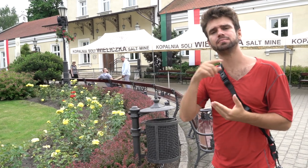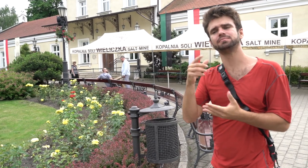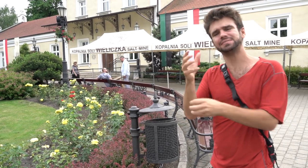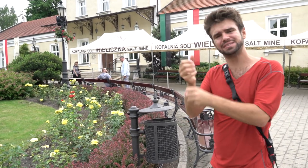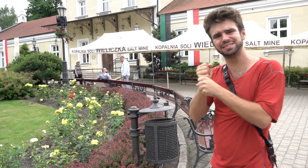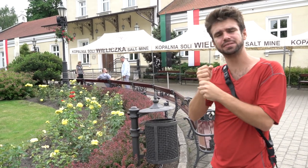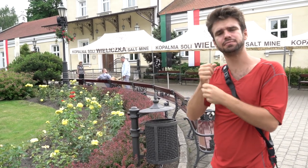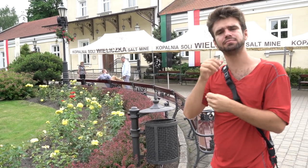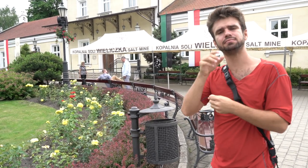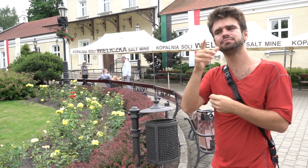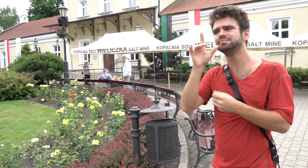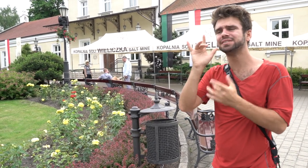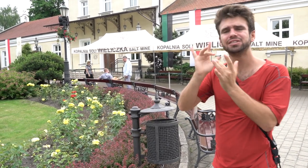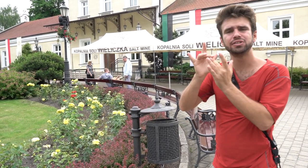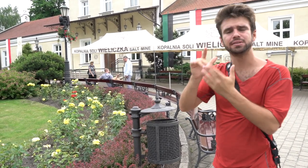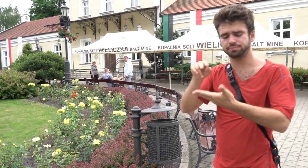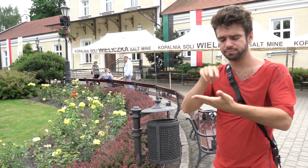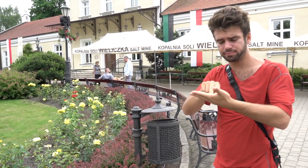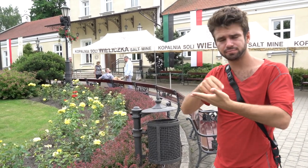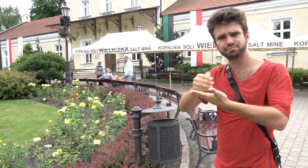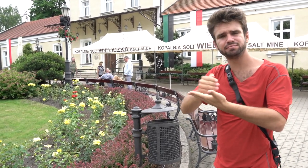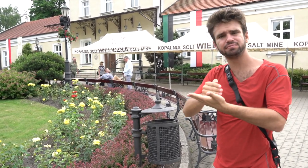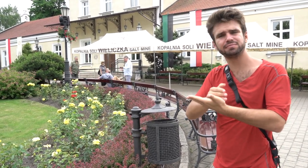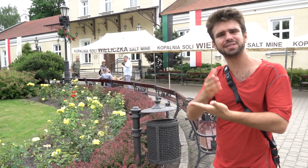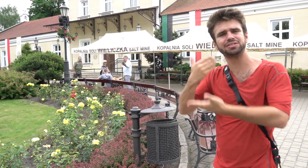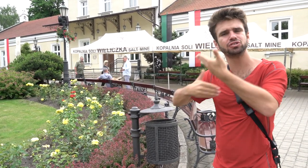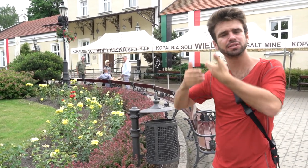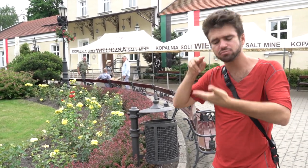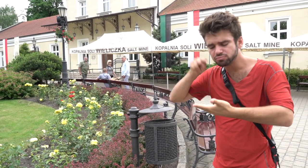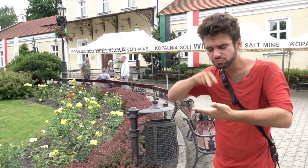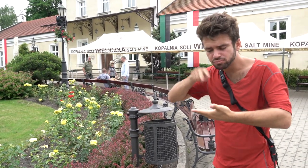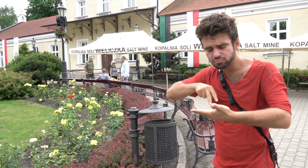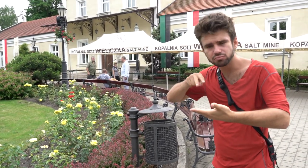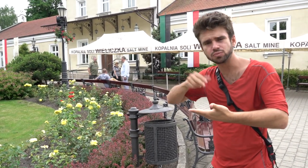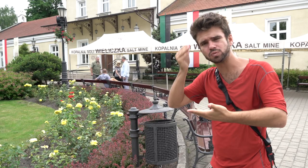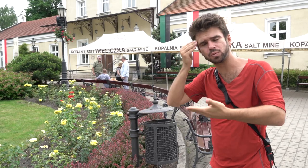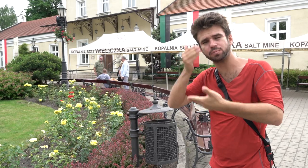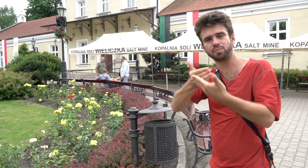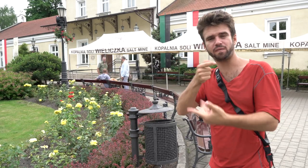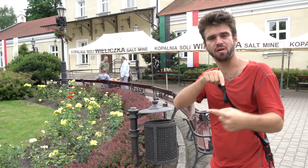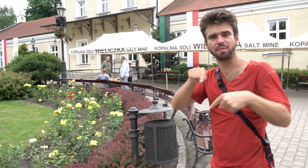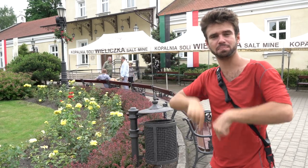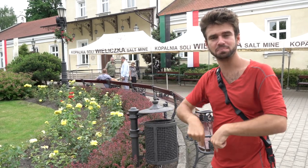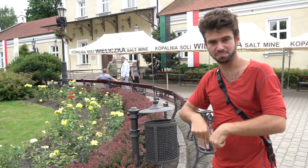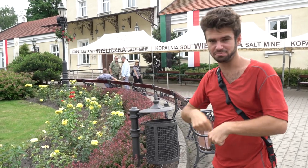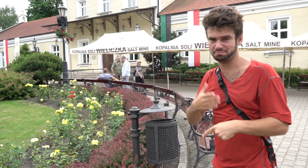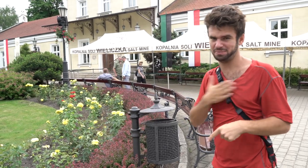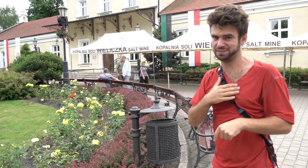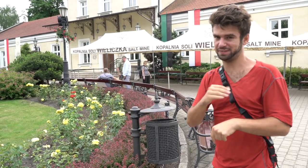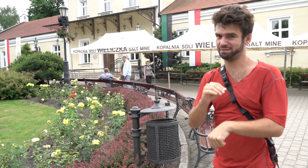So I recommend you guys to prepare for research and learn what this mining is all about before taking a trip!